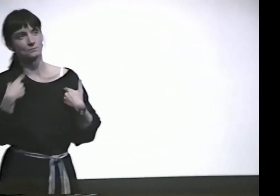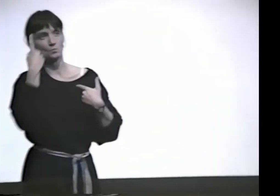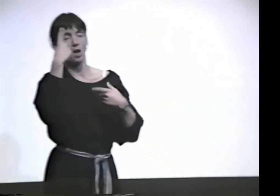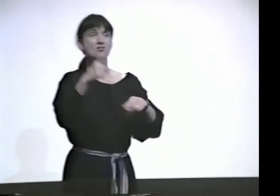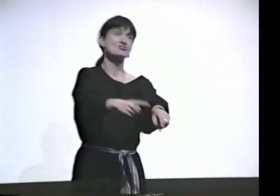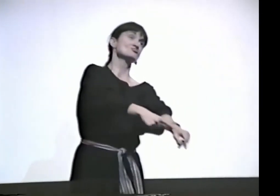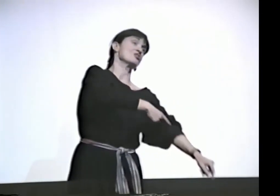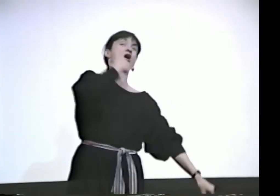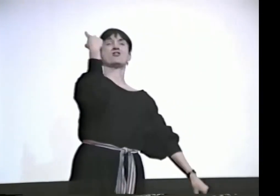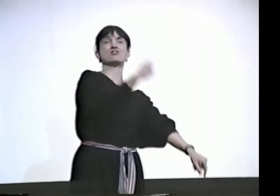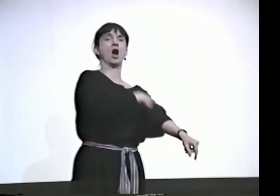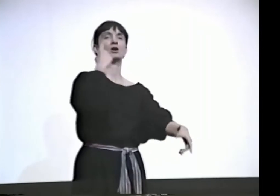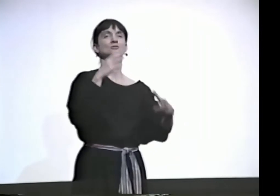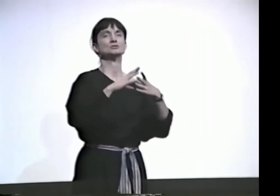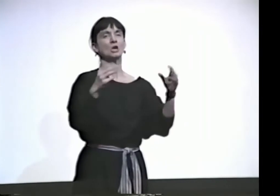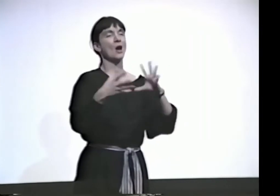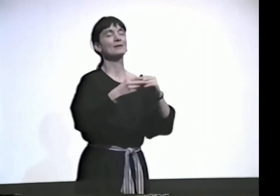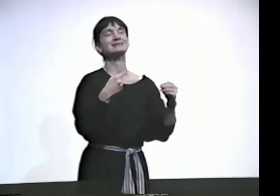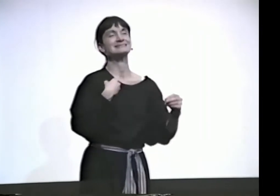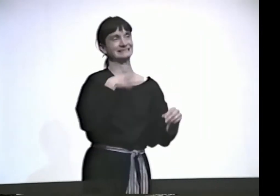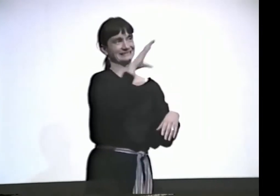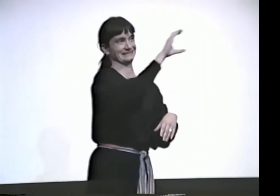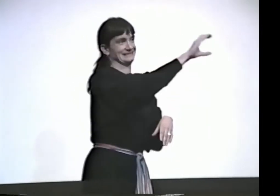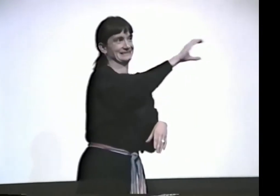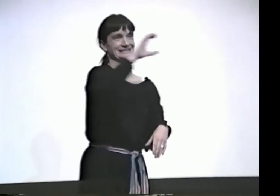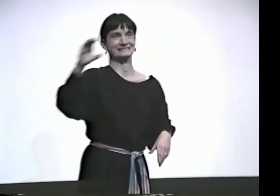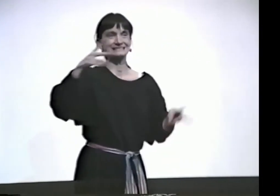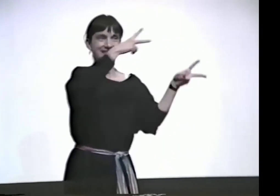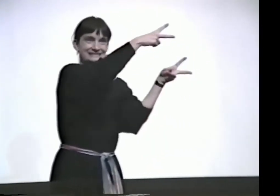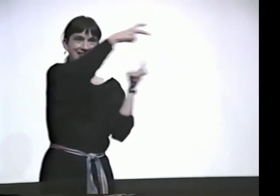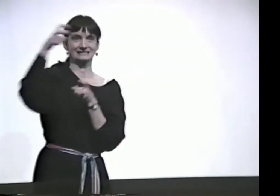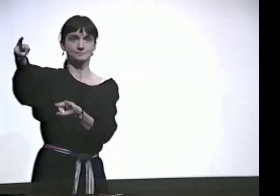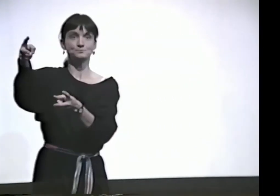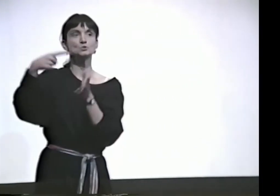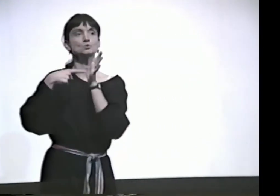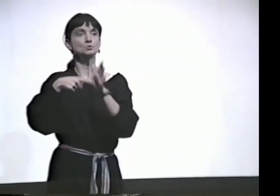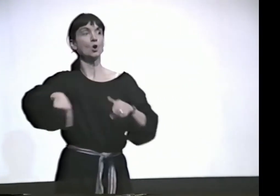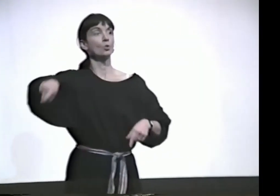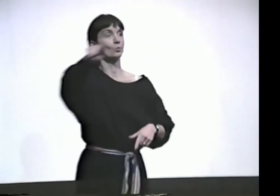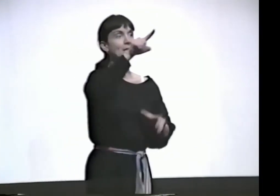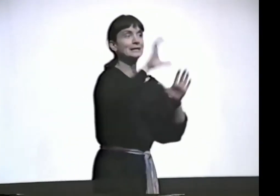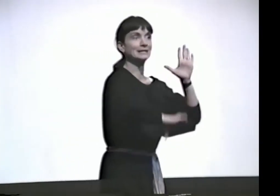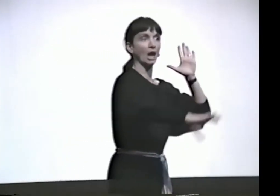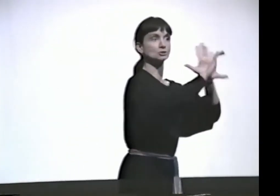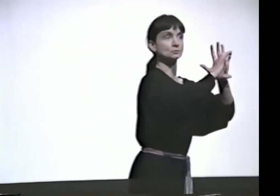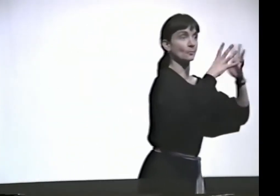I WAS BEING DEBBIE, NOT ANOTHER CHARACTER. I HAVE A REALLY LONG STORY THAT I DO THAT I TOOK A SEGMENT FROM